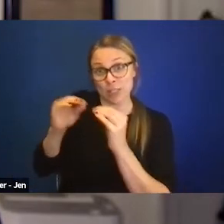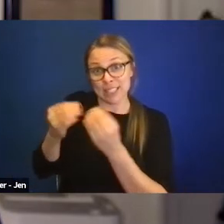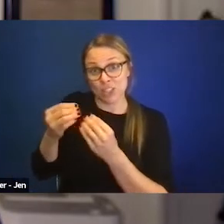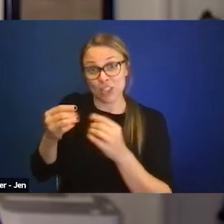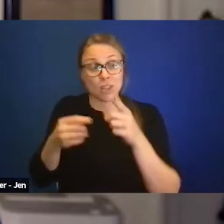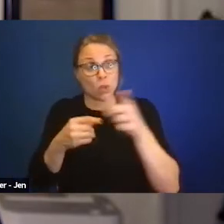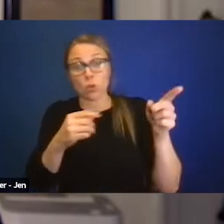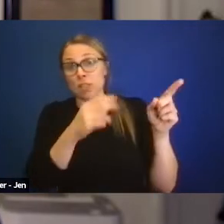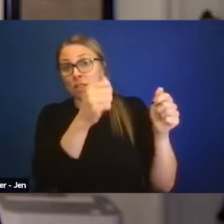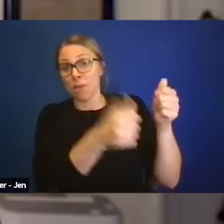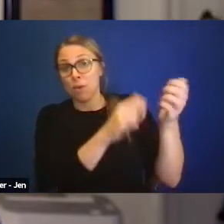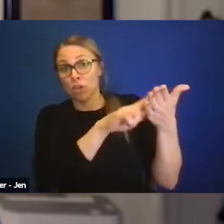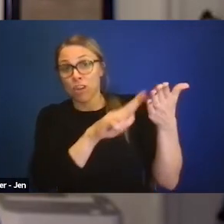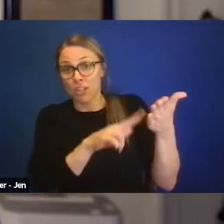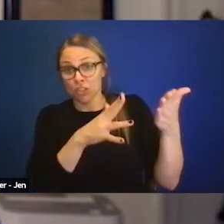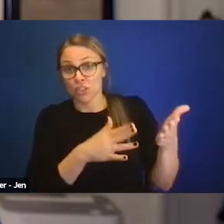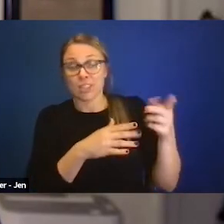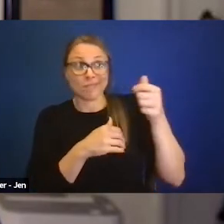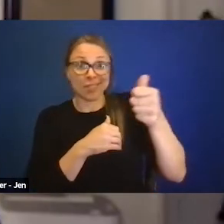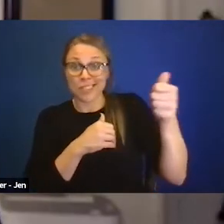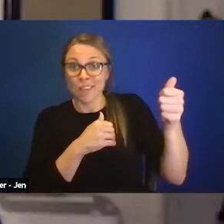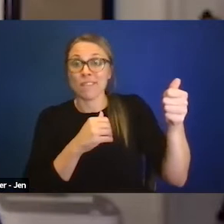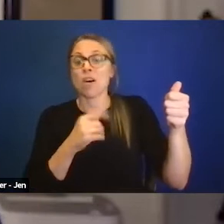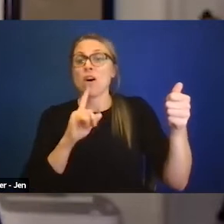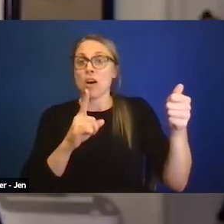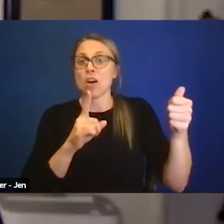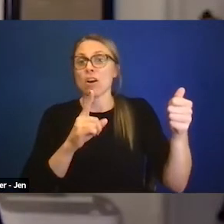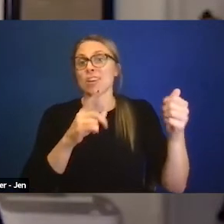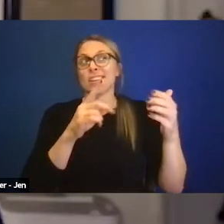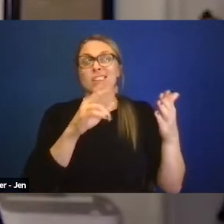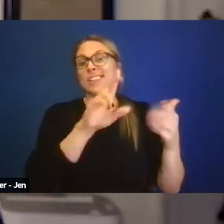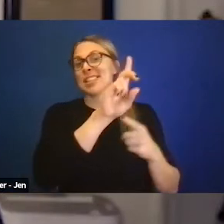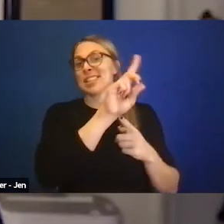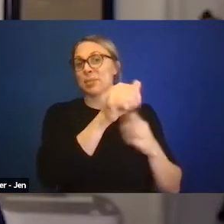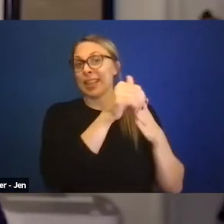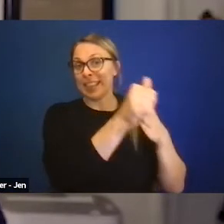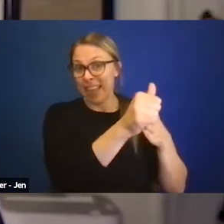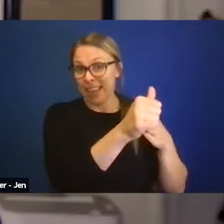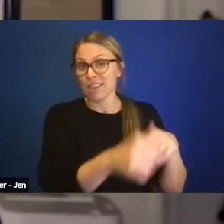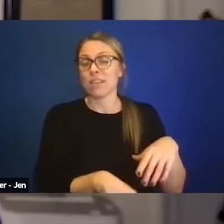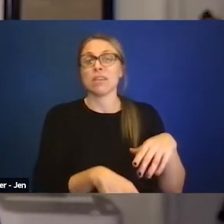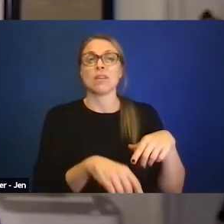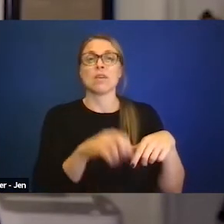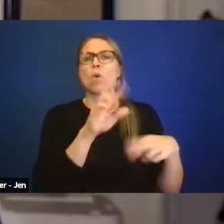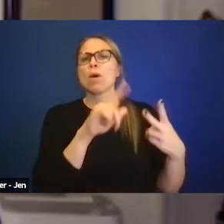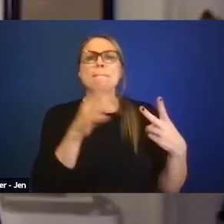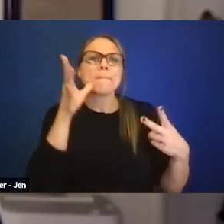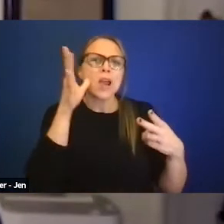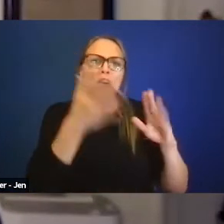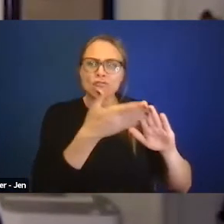or in some case, parent run organizations that you could subcontract with, that you could get more involved,